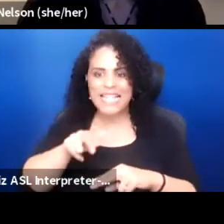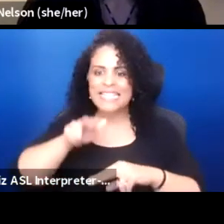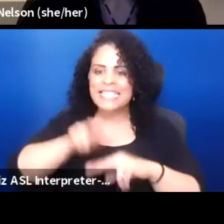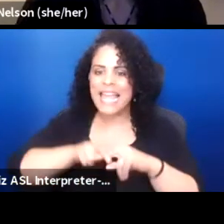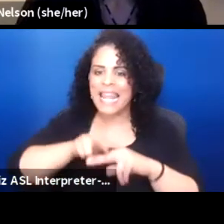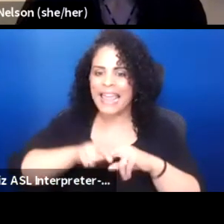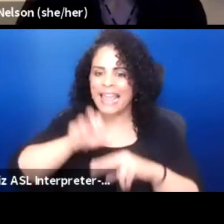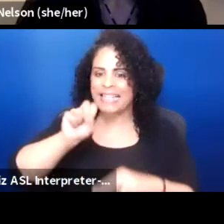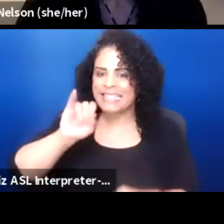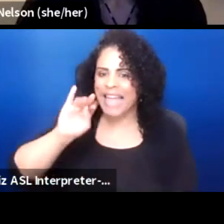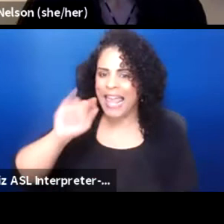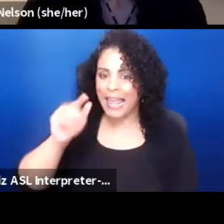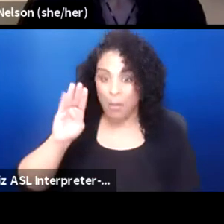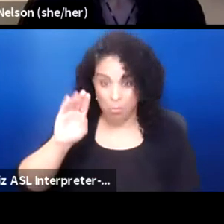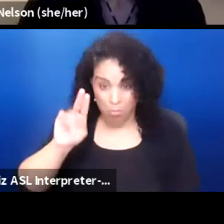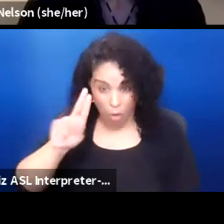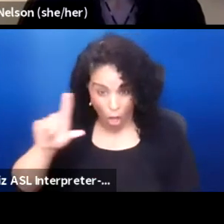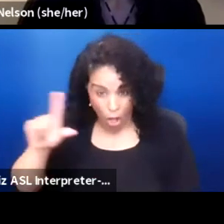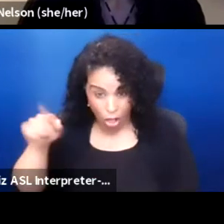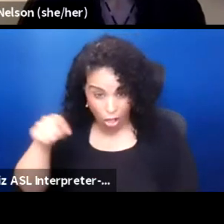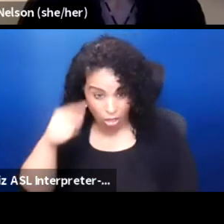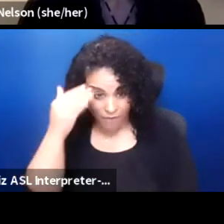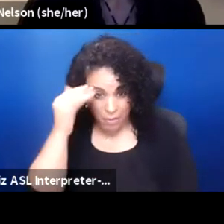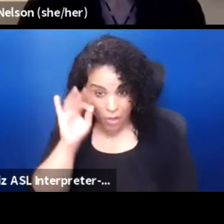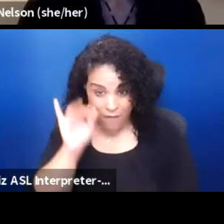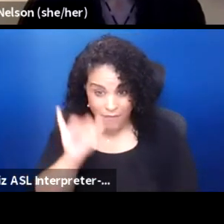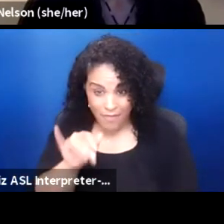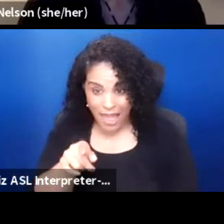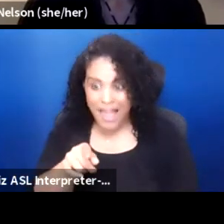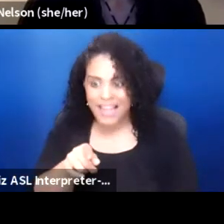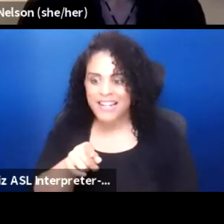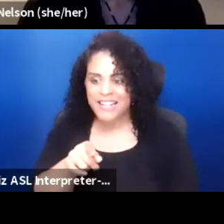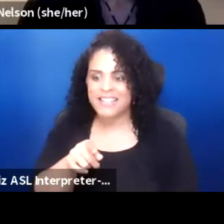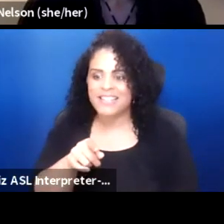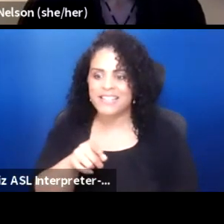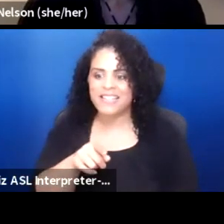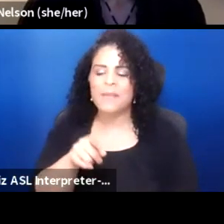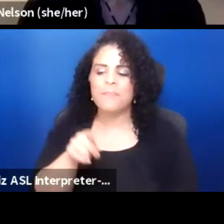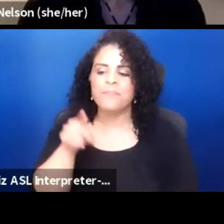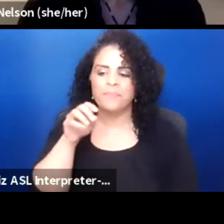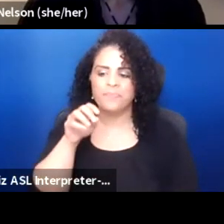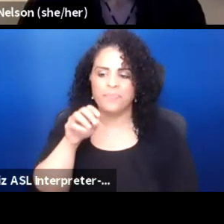You guys are familiar with Sitting Bull, yeah? It was Lakota, holy man,